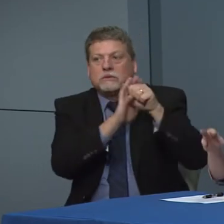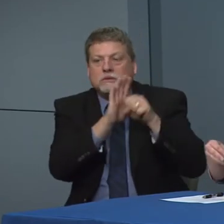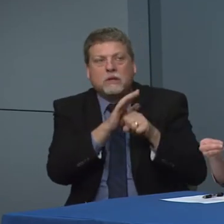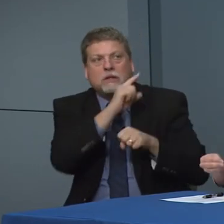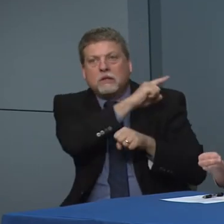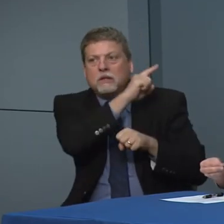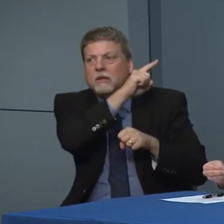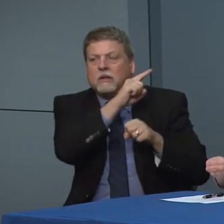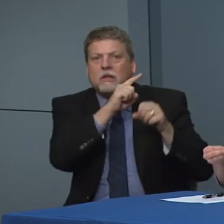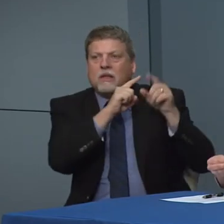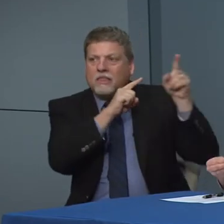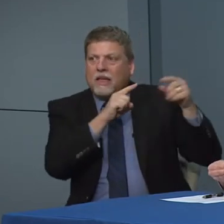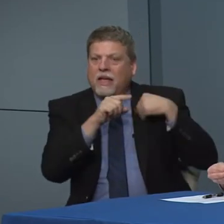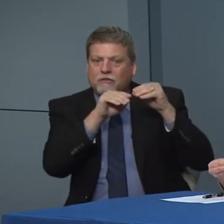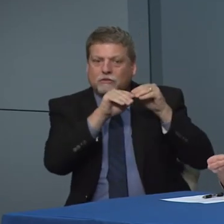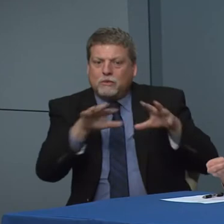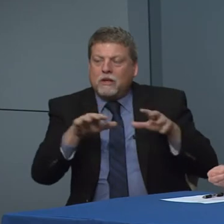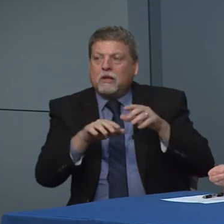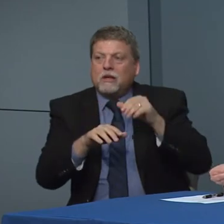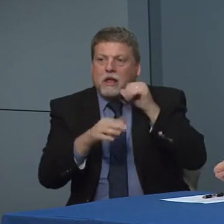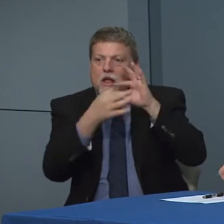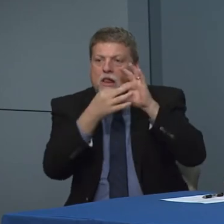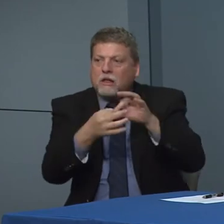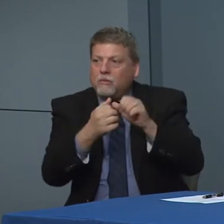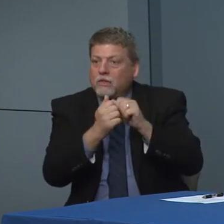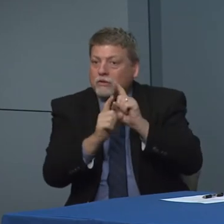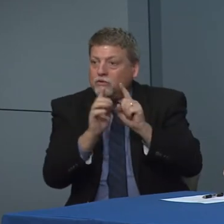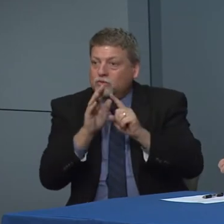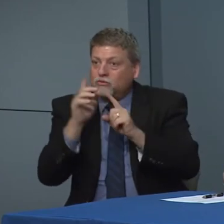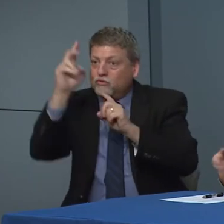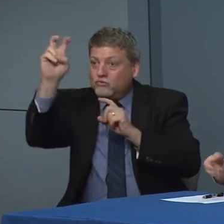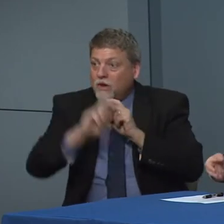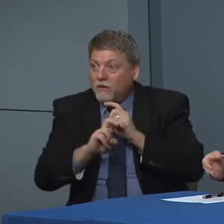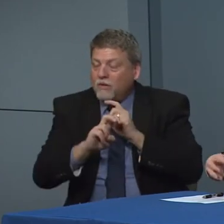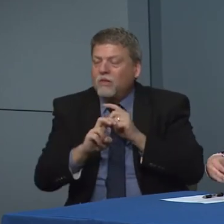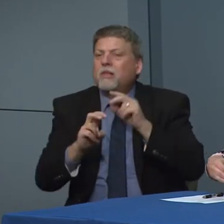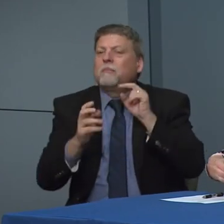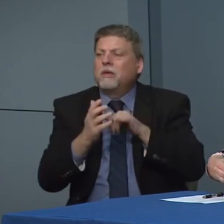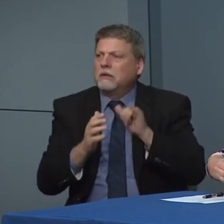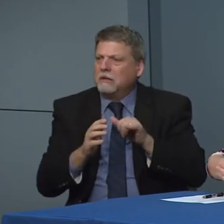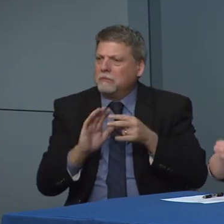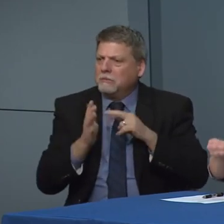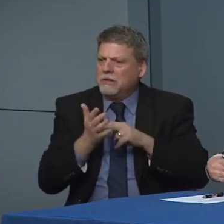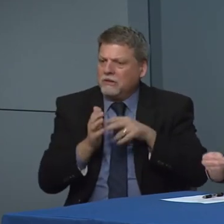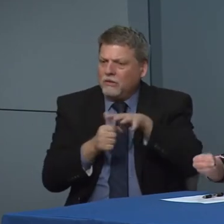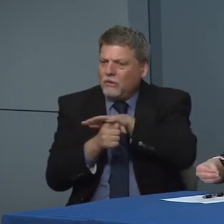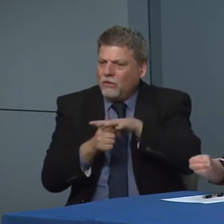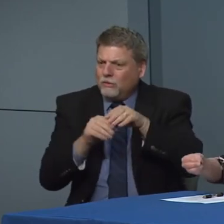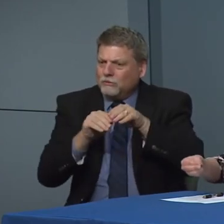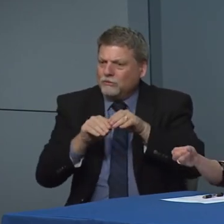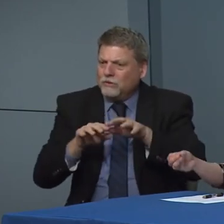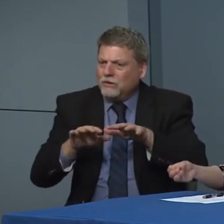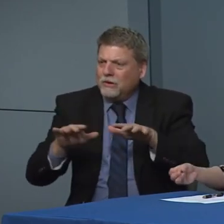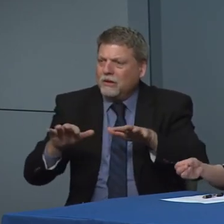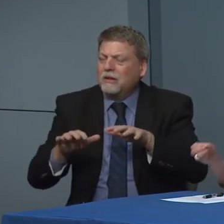there is spread that is not associated with the travel contact. That is when I'm you know we certainly want to continue to